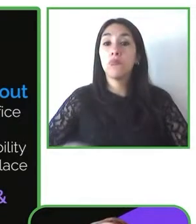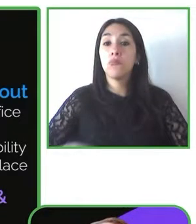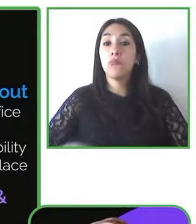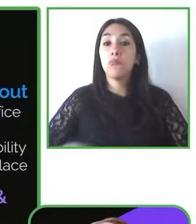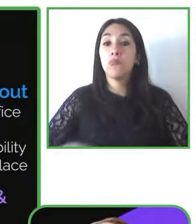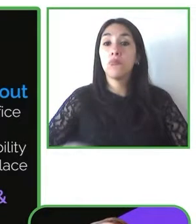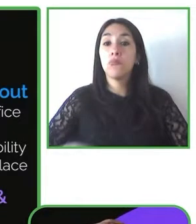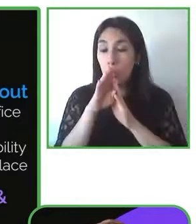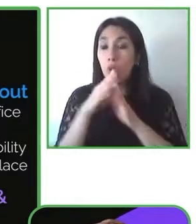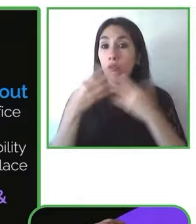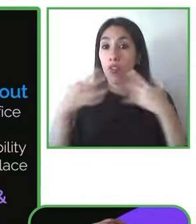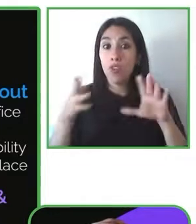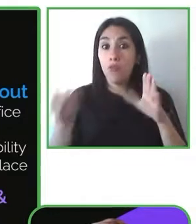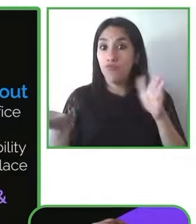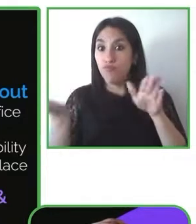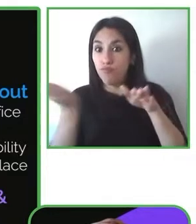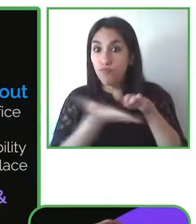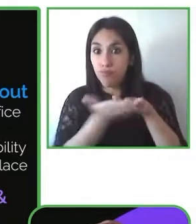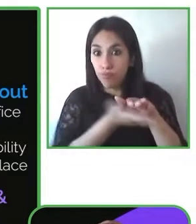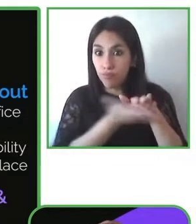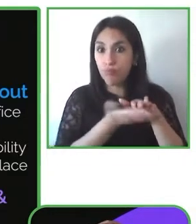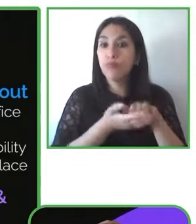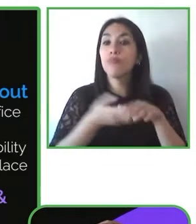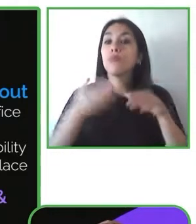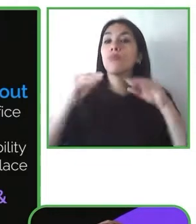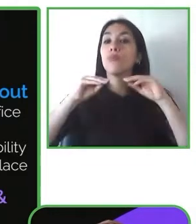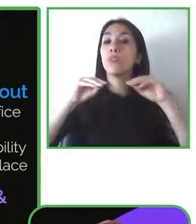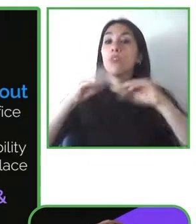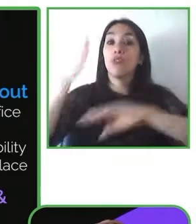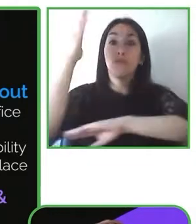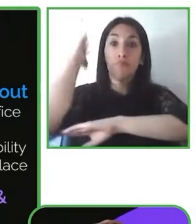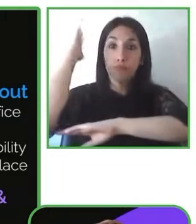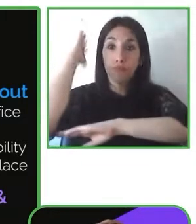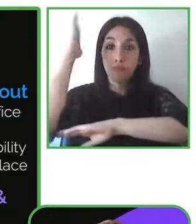but employees with disabilities we got awarded for good job in Spain for example